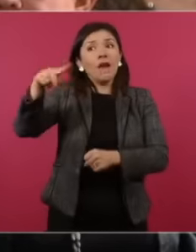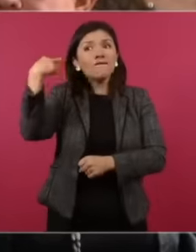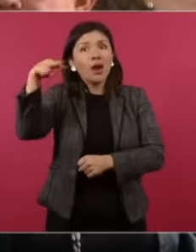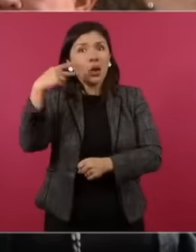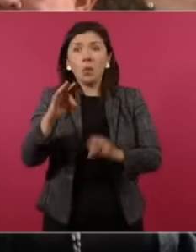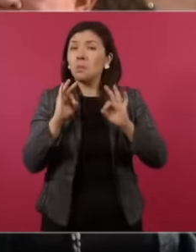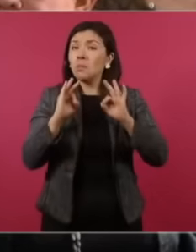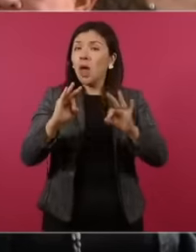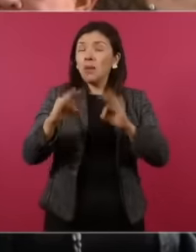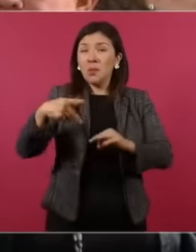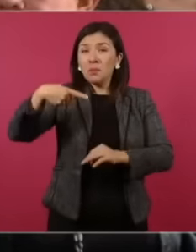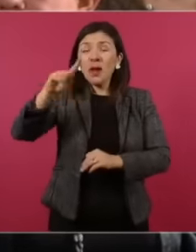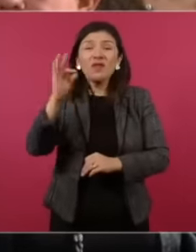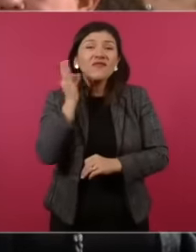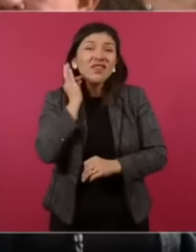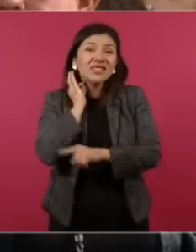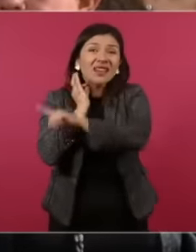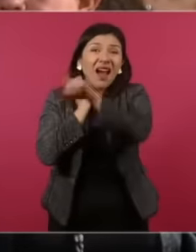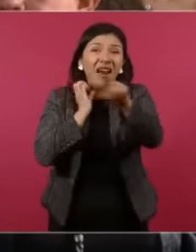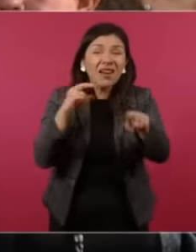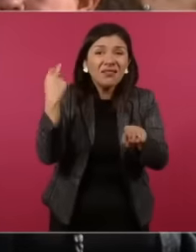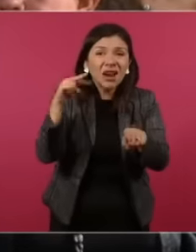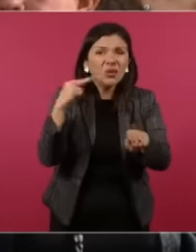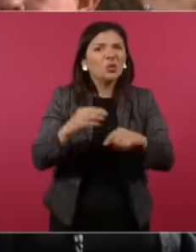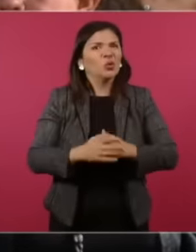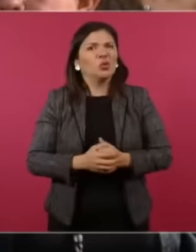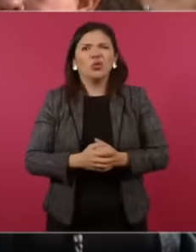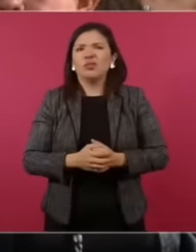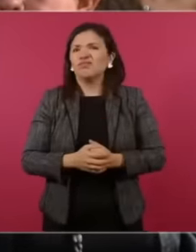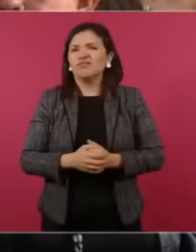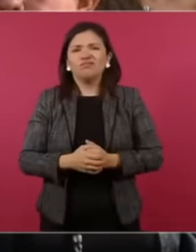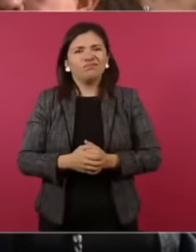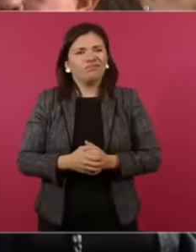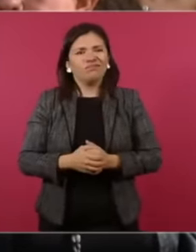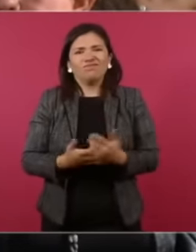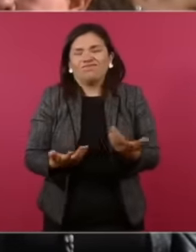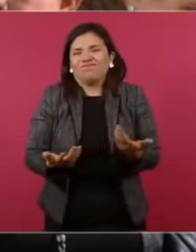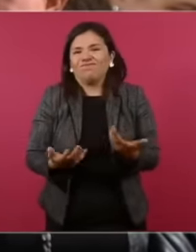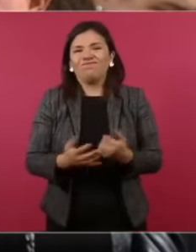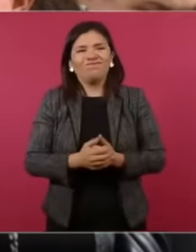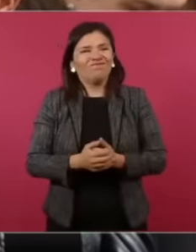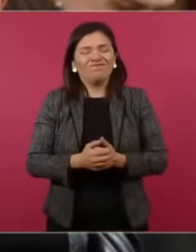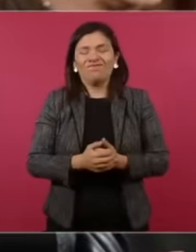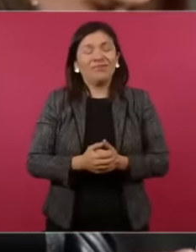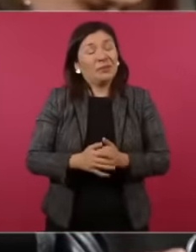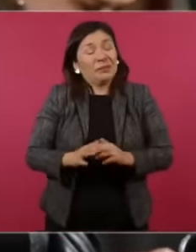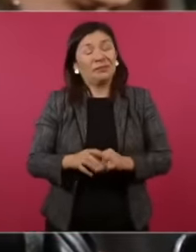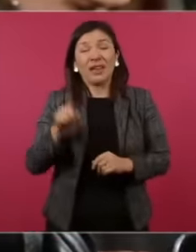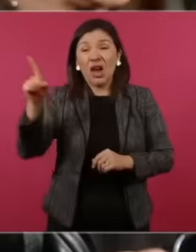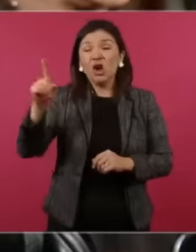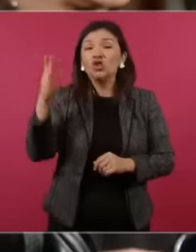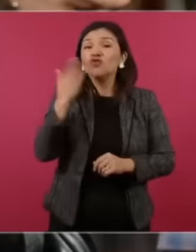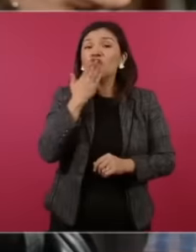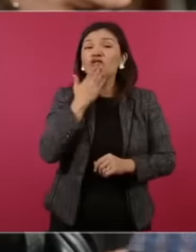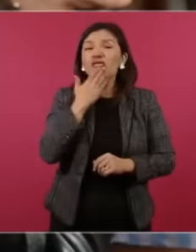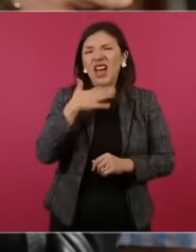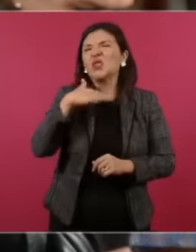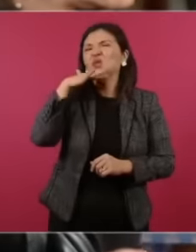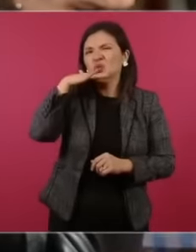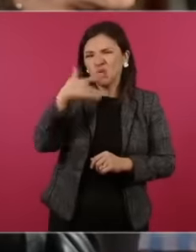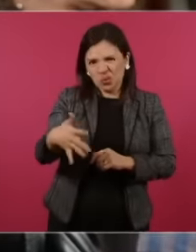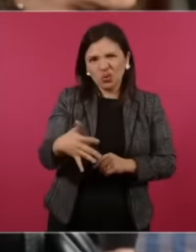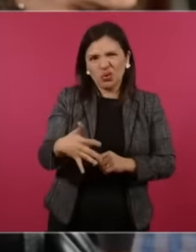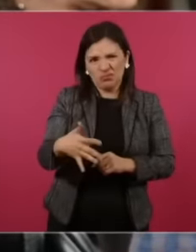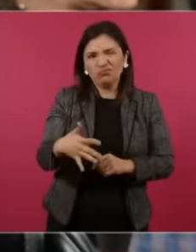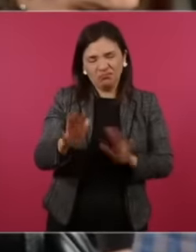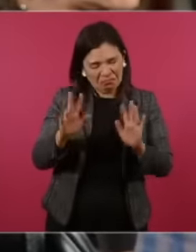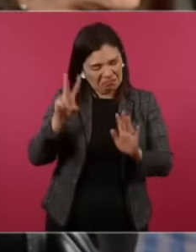Veracruz prosecutor's office is good, the one in Sonora is a pig, I can say that firmly,